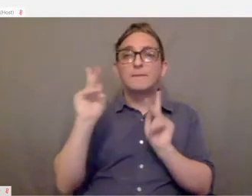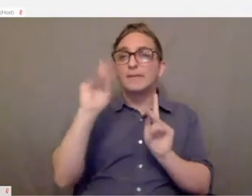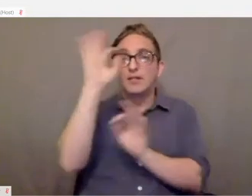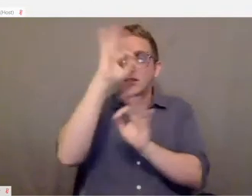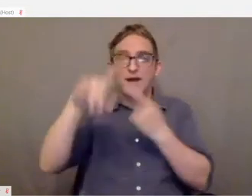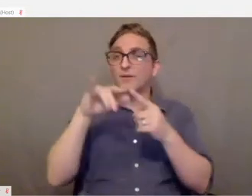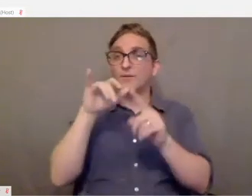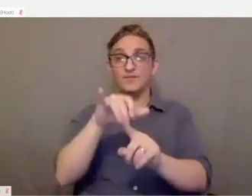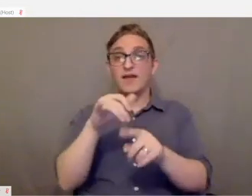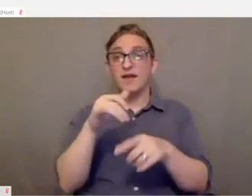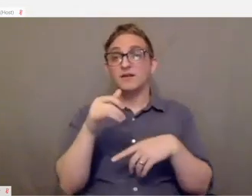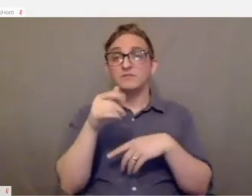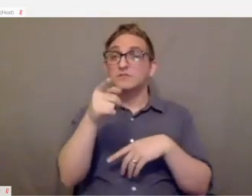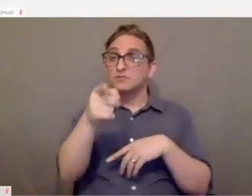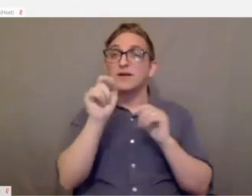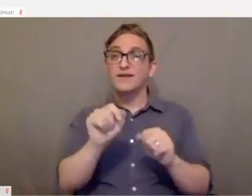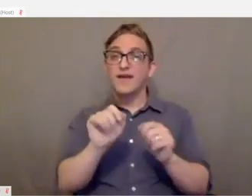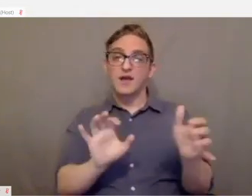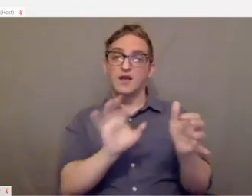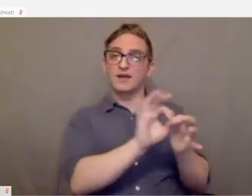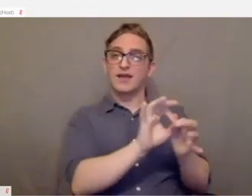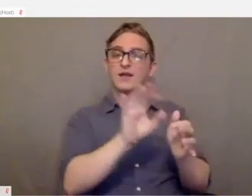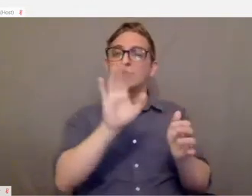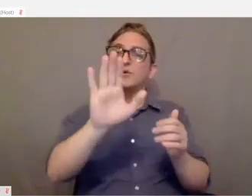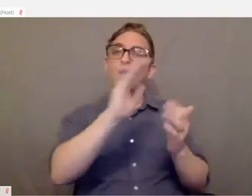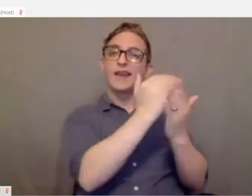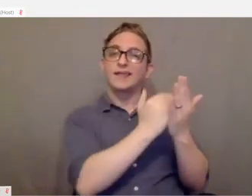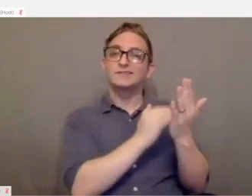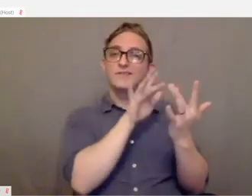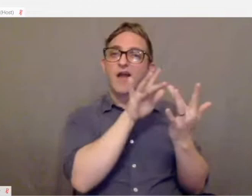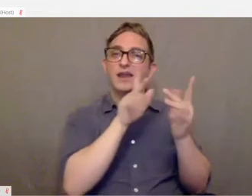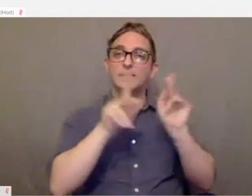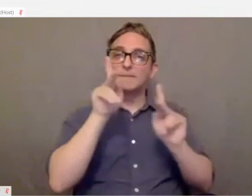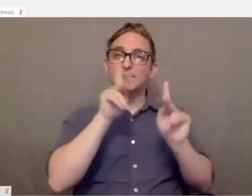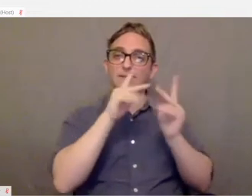So you would connect your contacts to your smart speaker and then it could be as simple